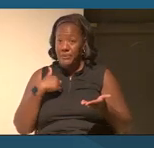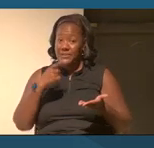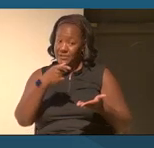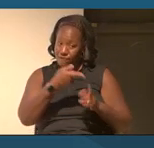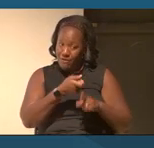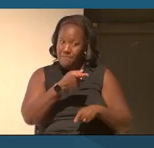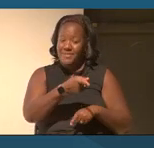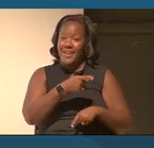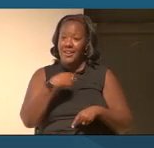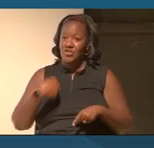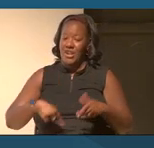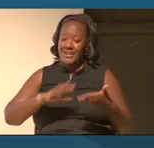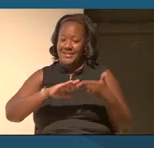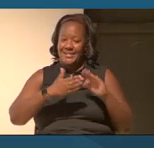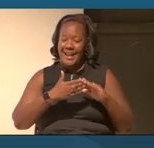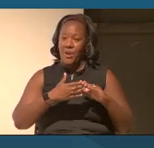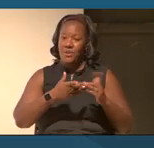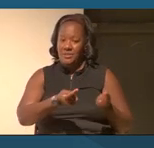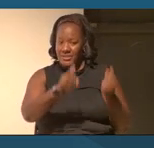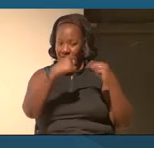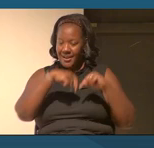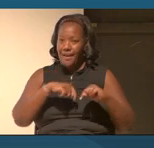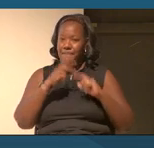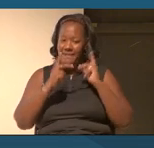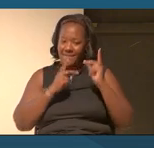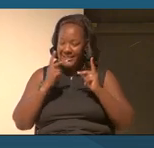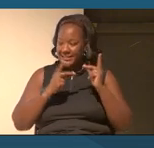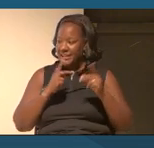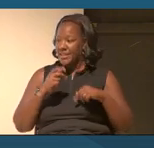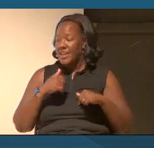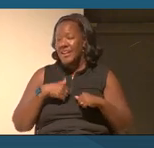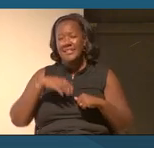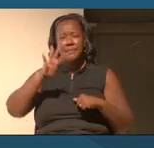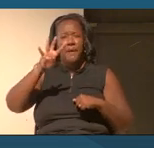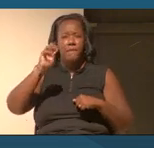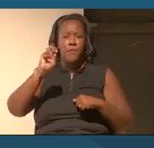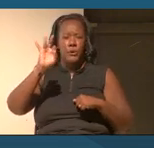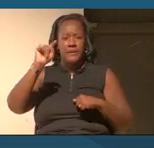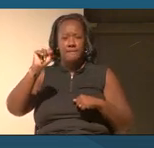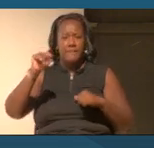When we finally got this on display, it's in a display case. It's about 40ft wide.